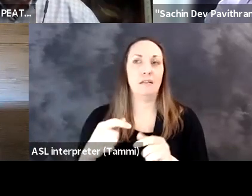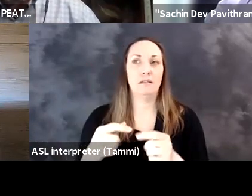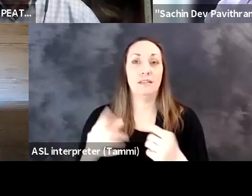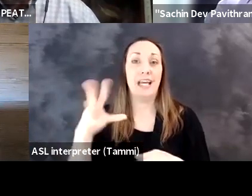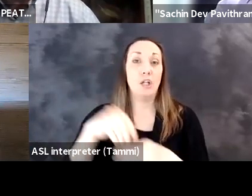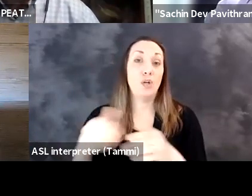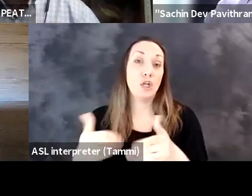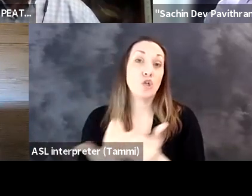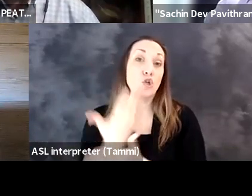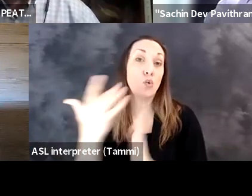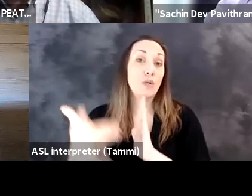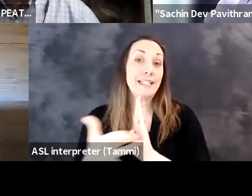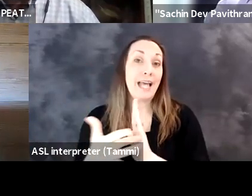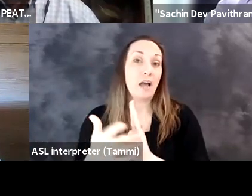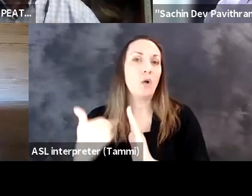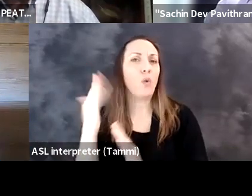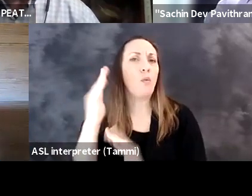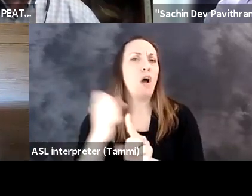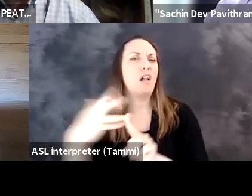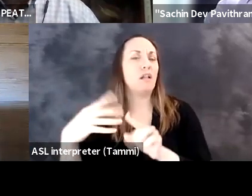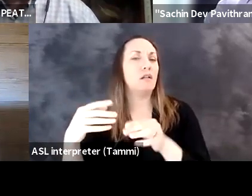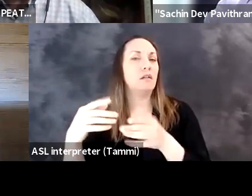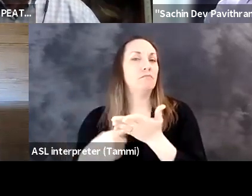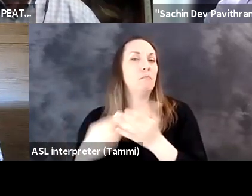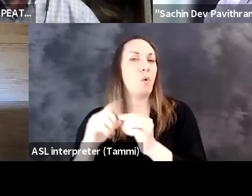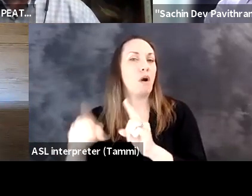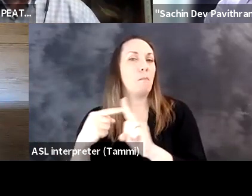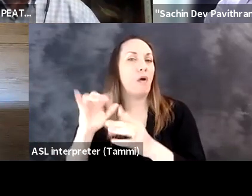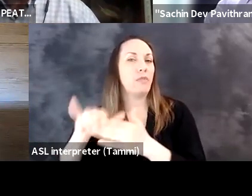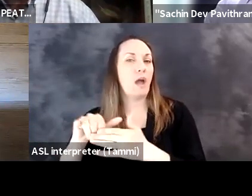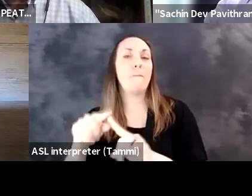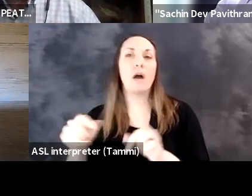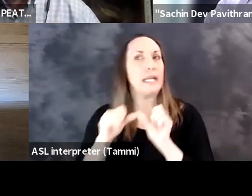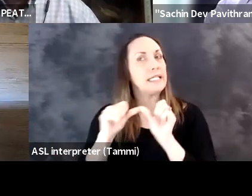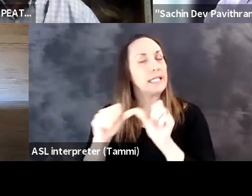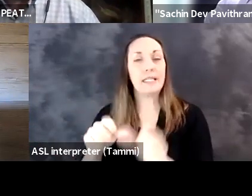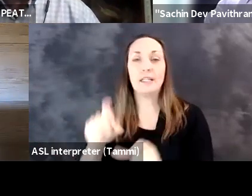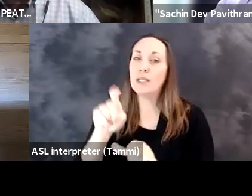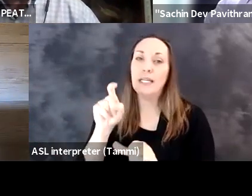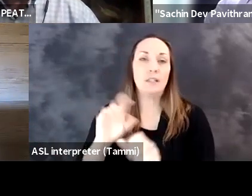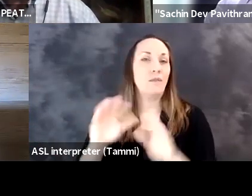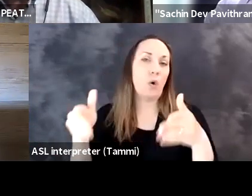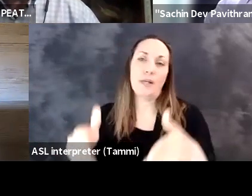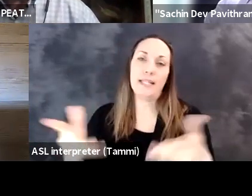pace of the use of technology and including new tech that we'll talk